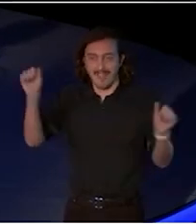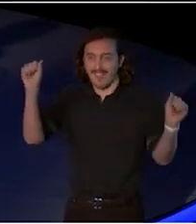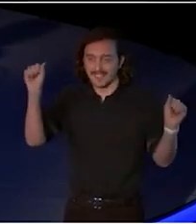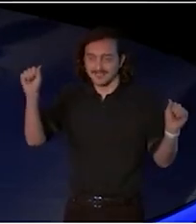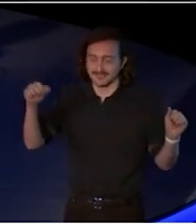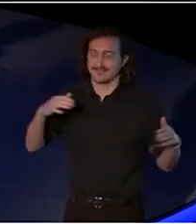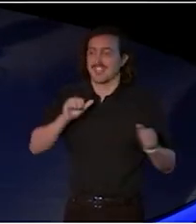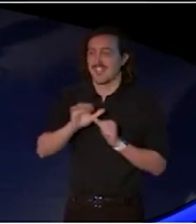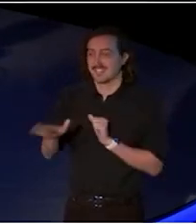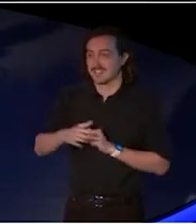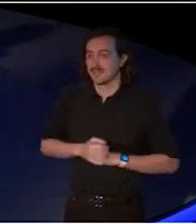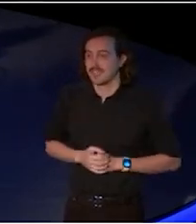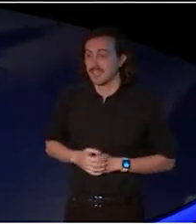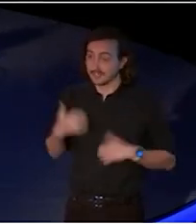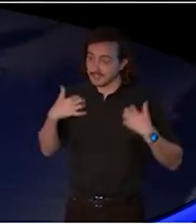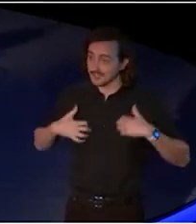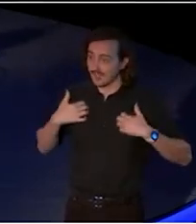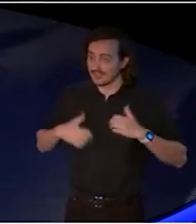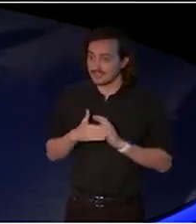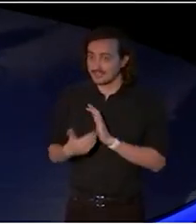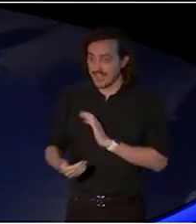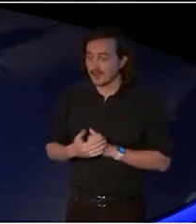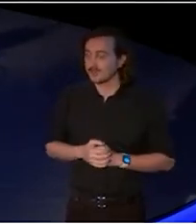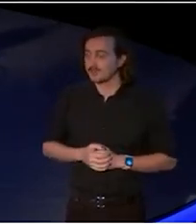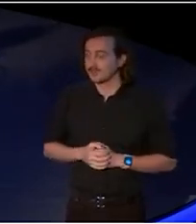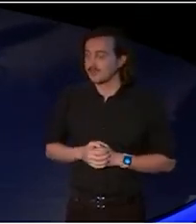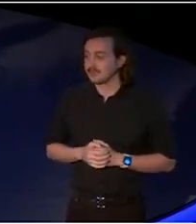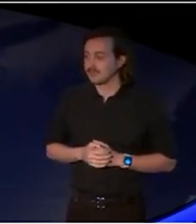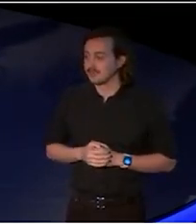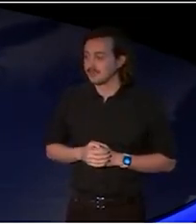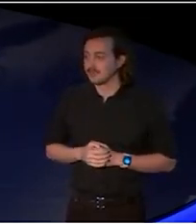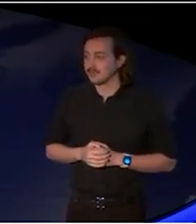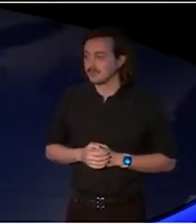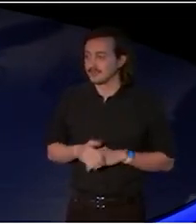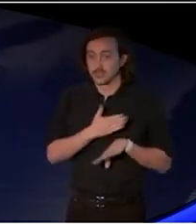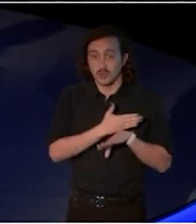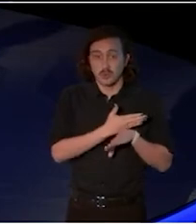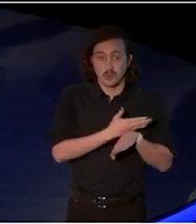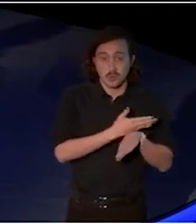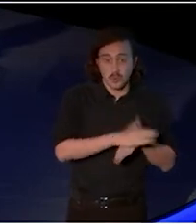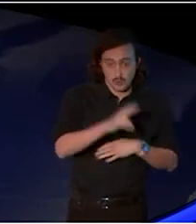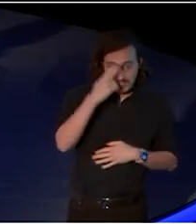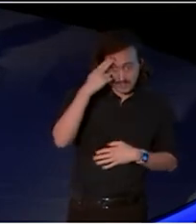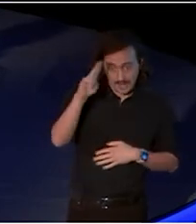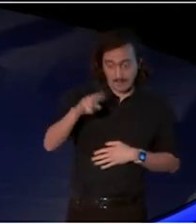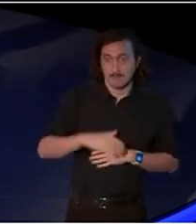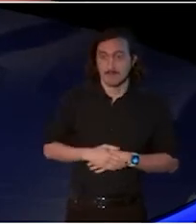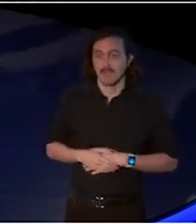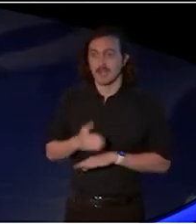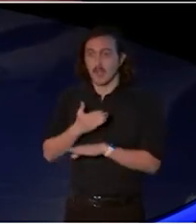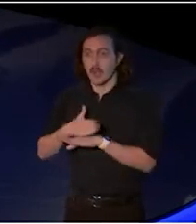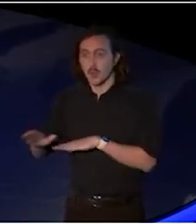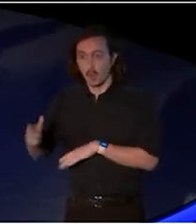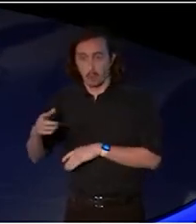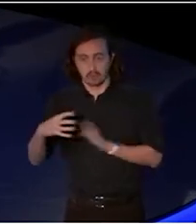We are incredibly excited about this new name and this new look.